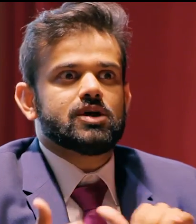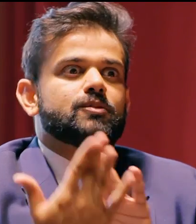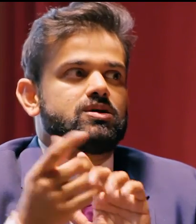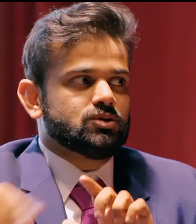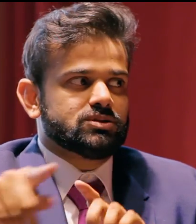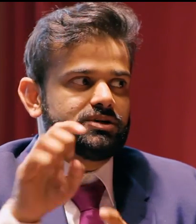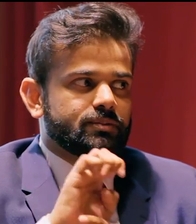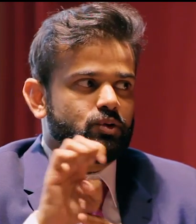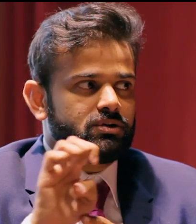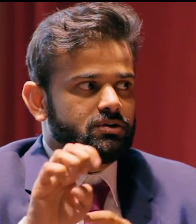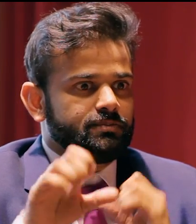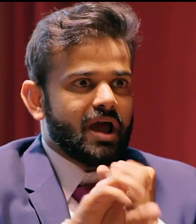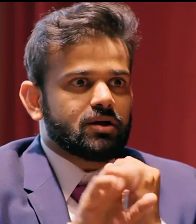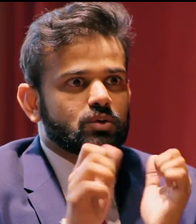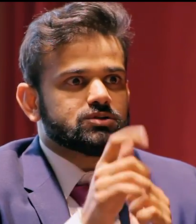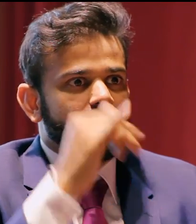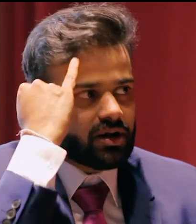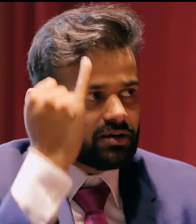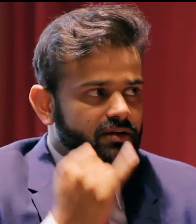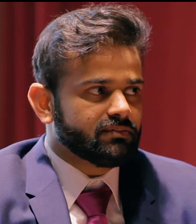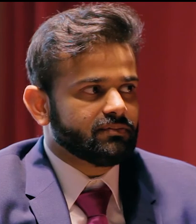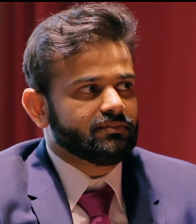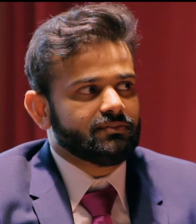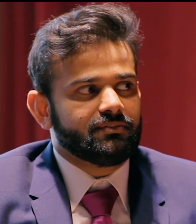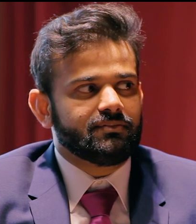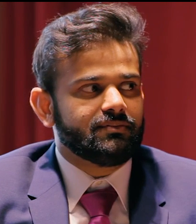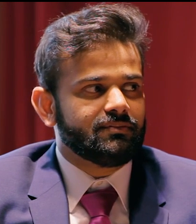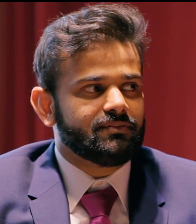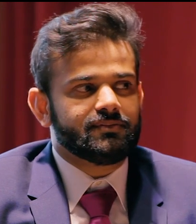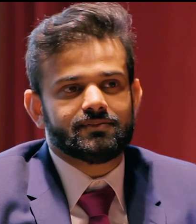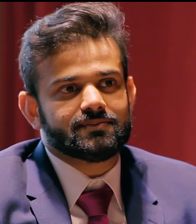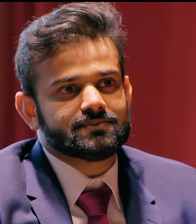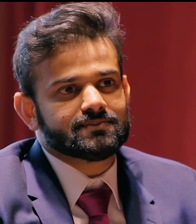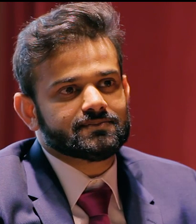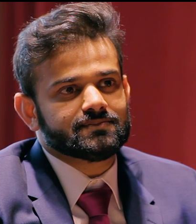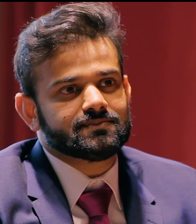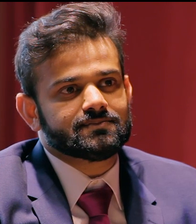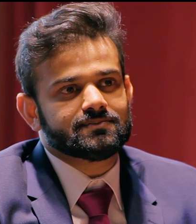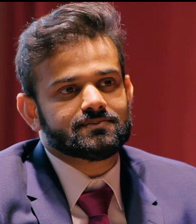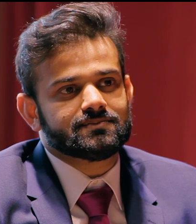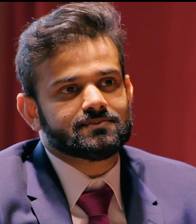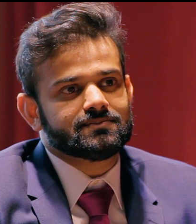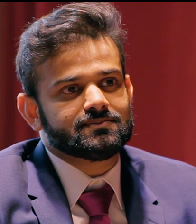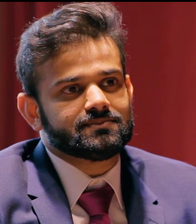That's true. So marketing your idea, what are some of the approaches you've had in marketing,